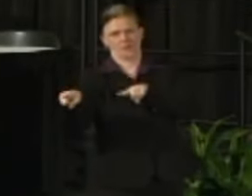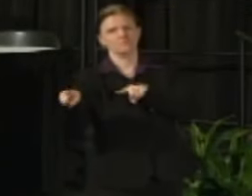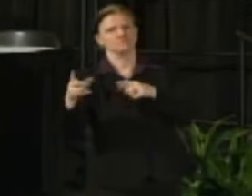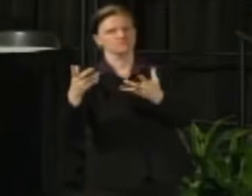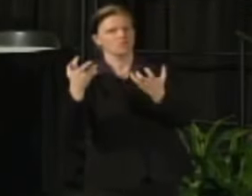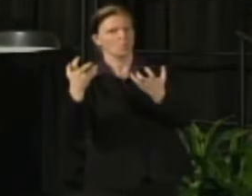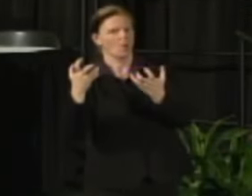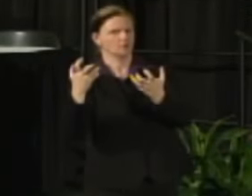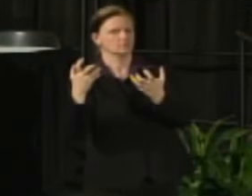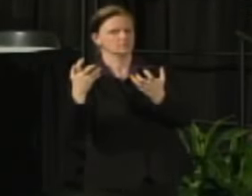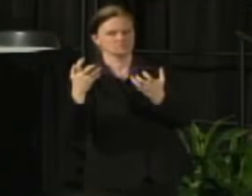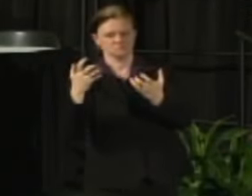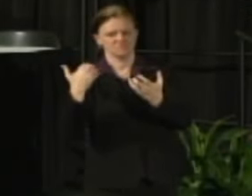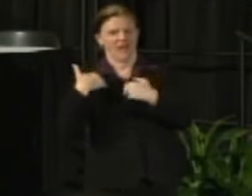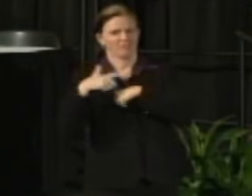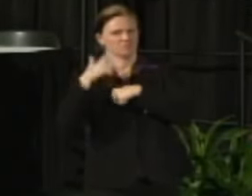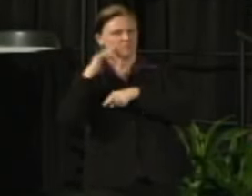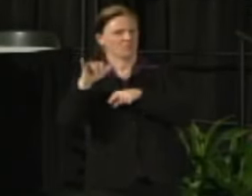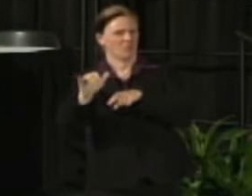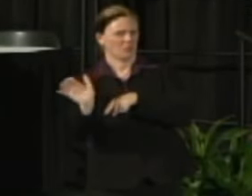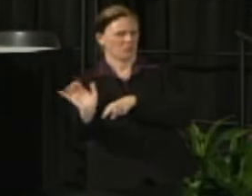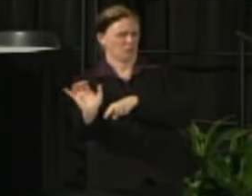ask and get answers to your questions from us.